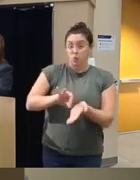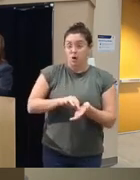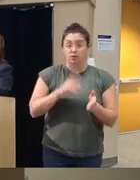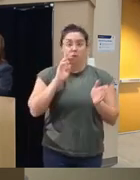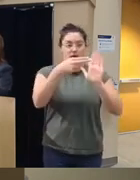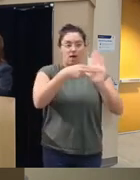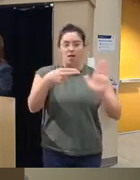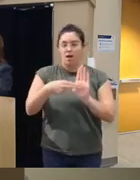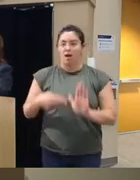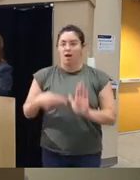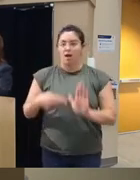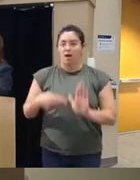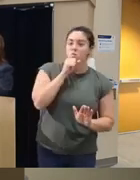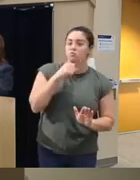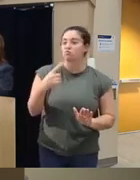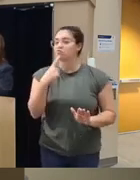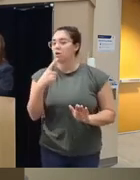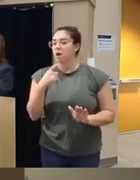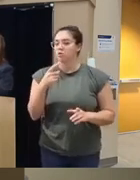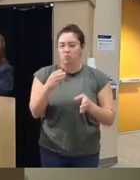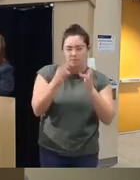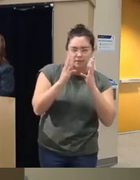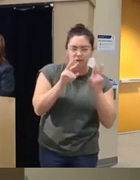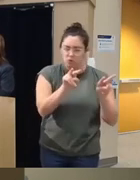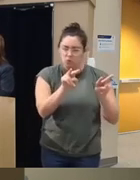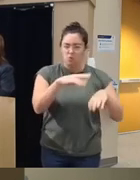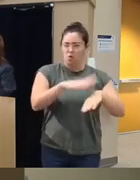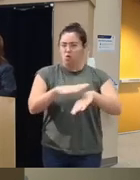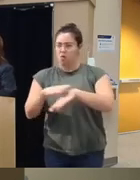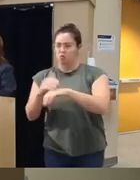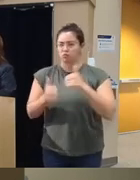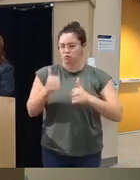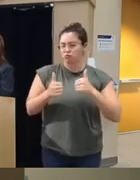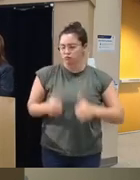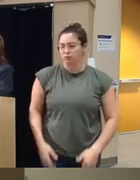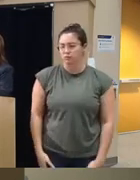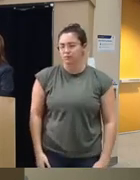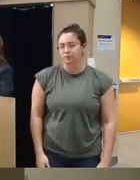those in orange or red like to pay attention to like cautionary um like meaning they're getting